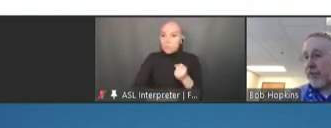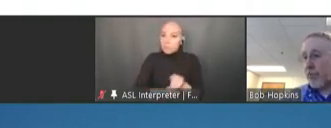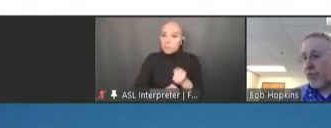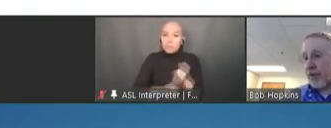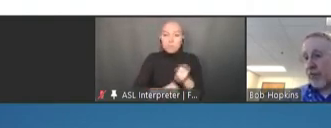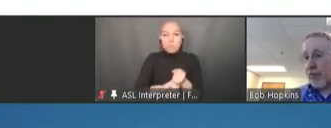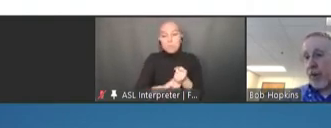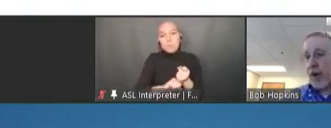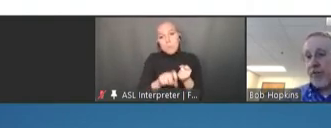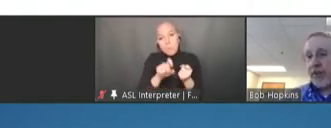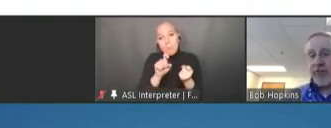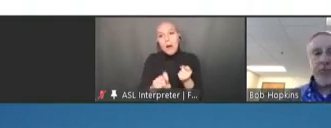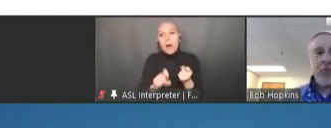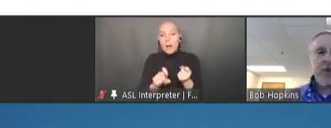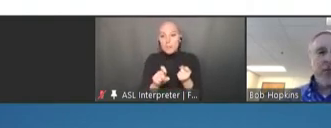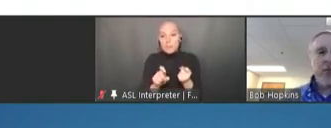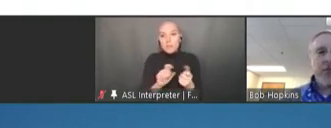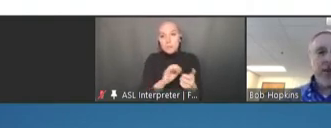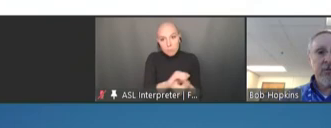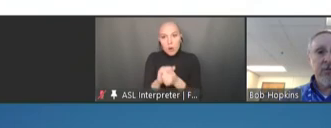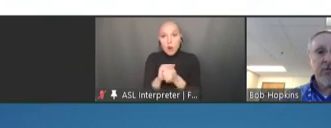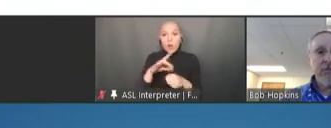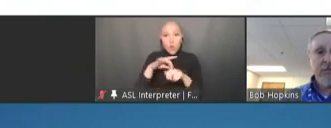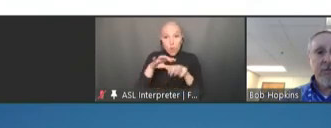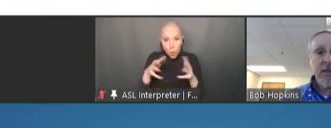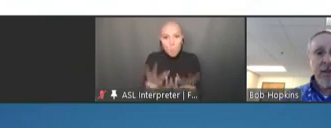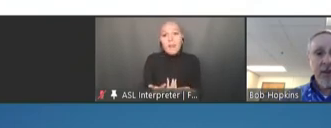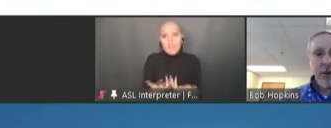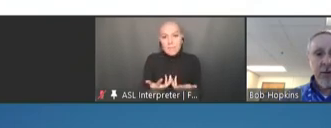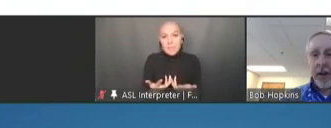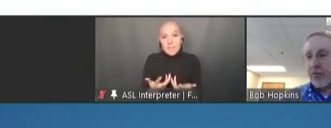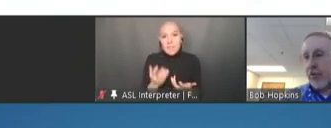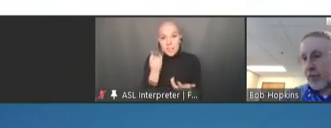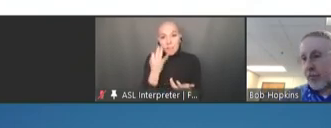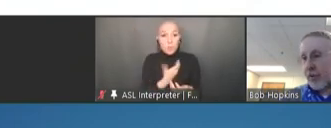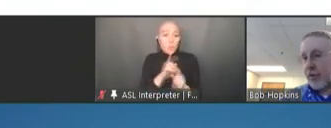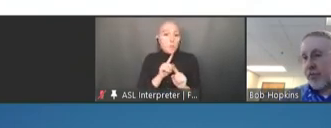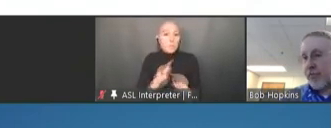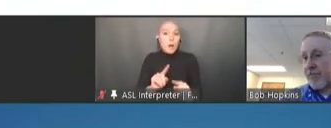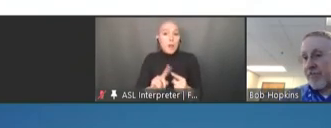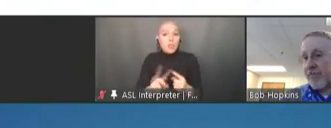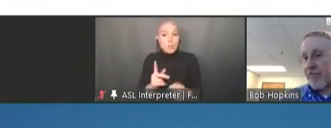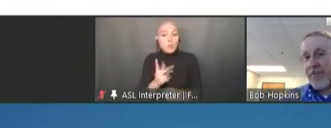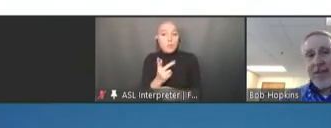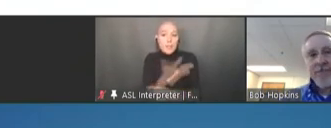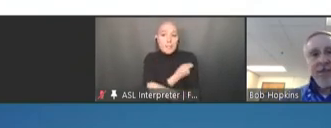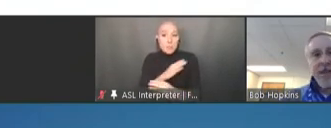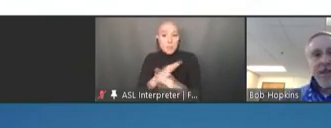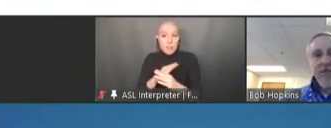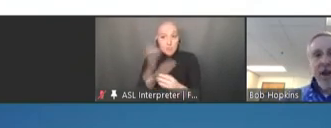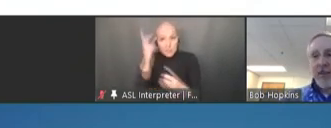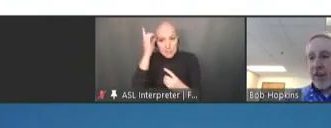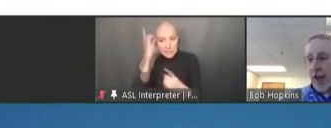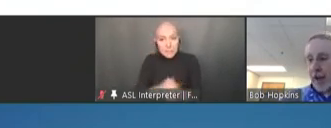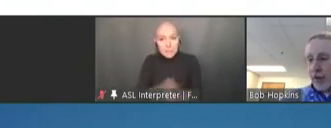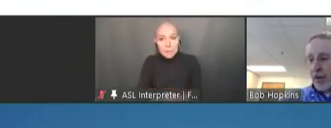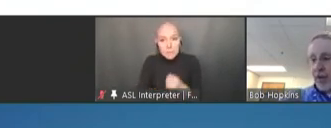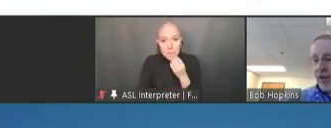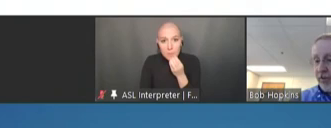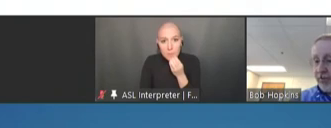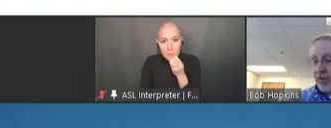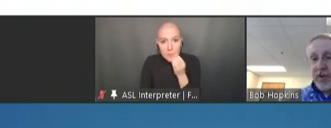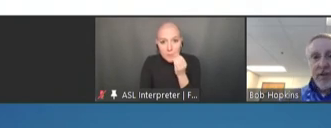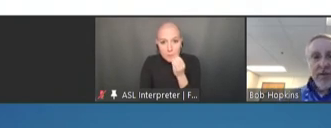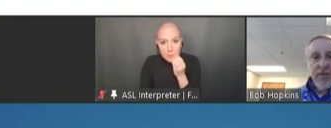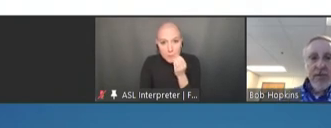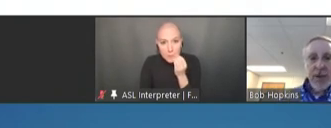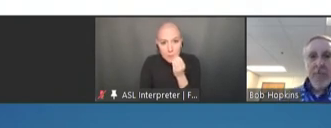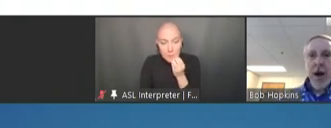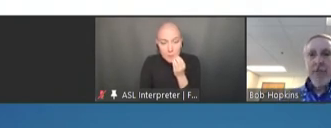prevent and respond to vaccine-preventable diseases. Go to the next slide, please.